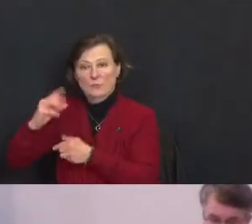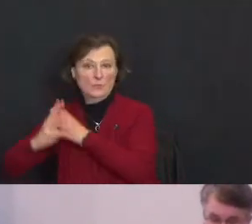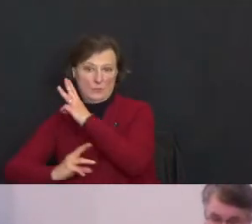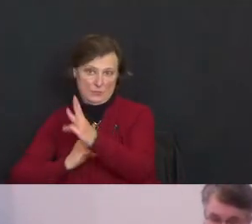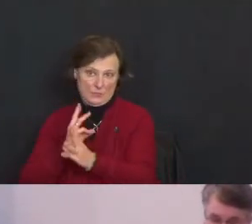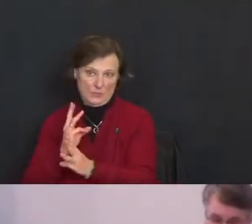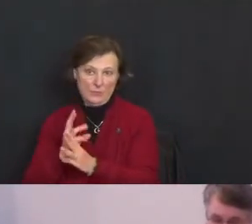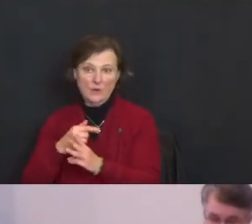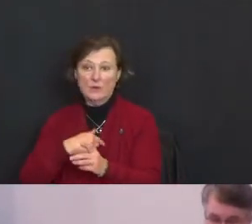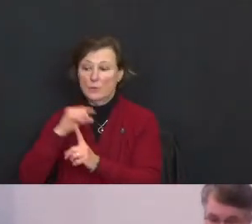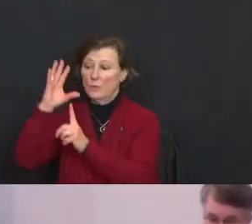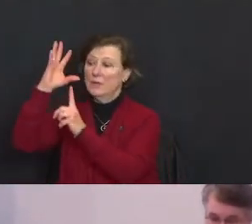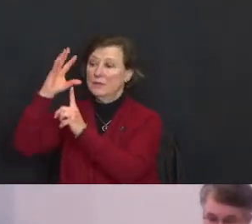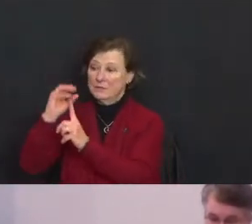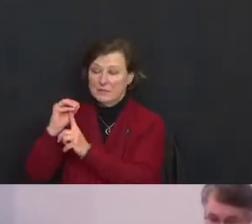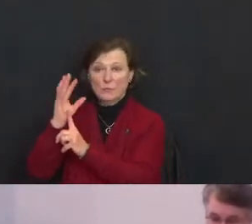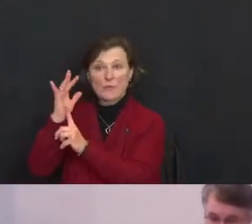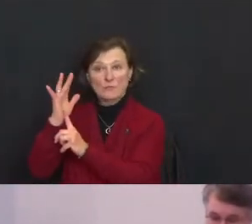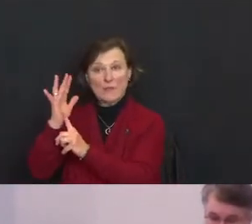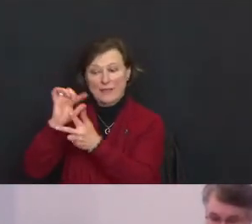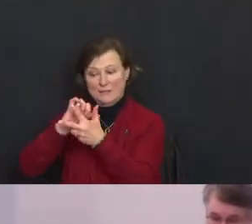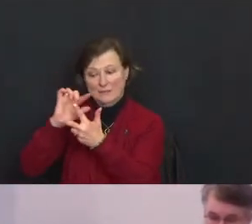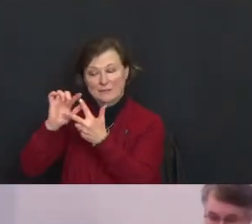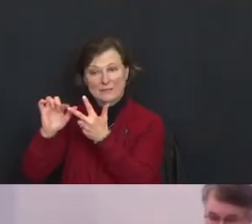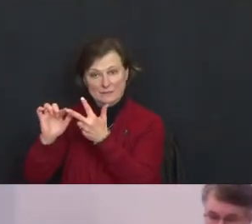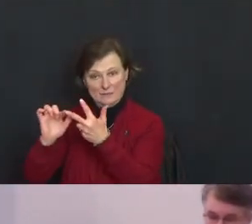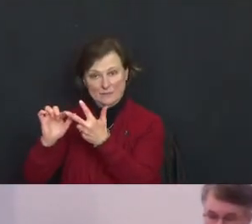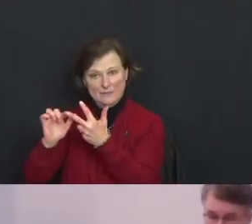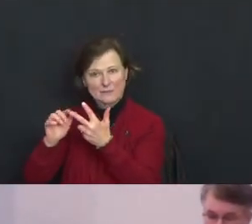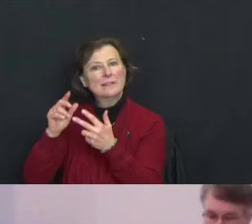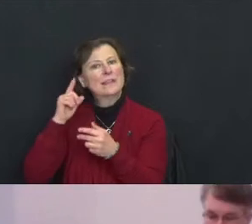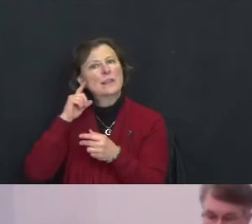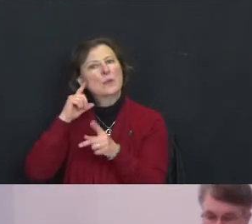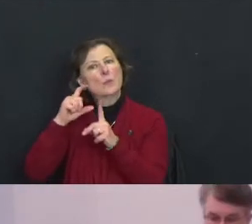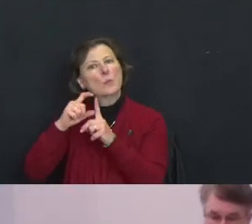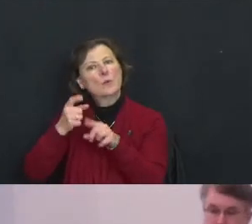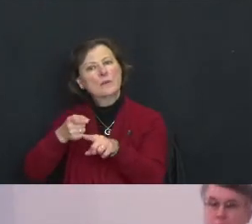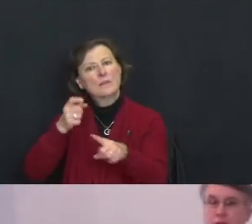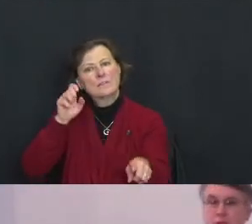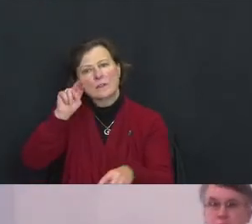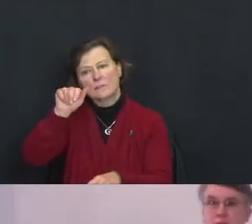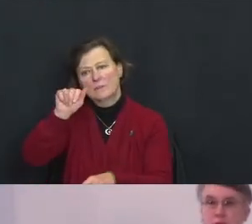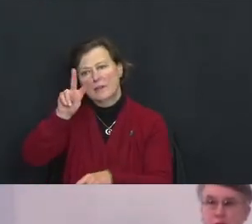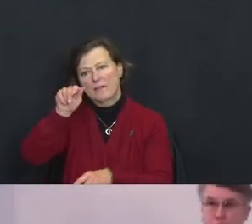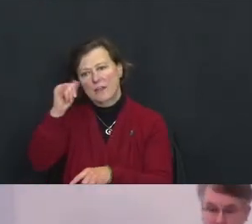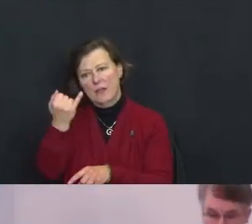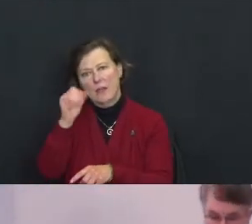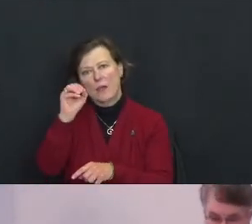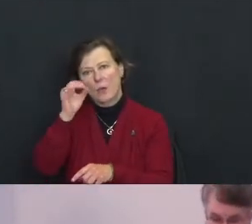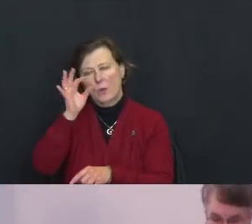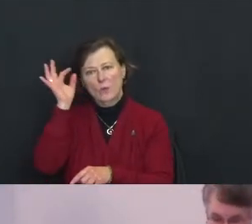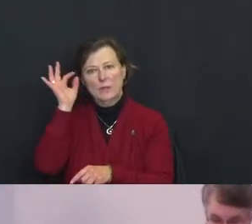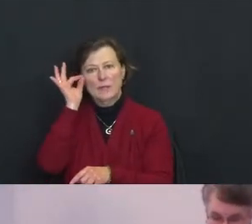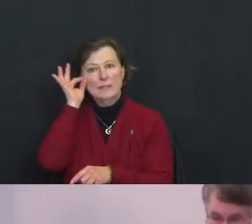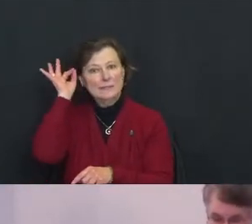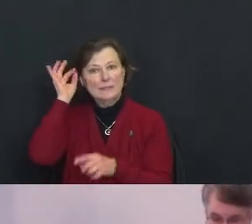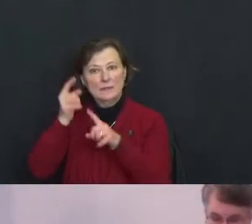As we extinguish the chalices let us hear these words from the Navajo Indians of North America:.